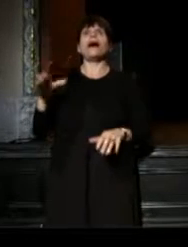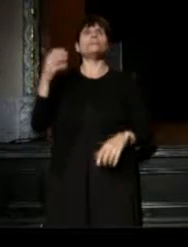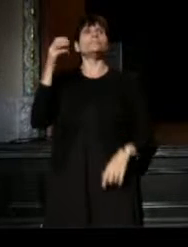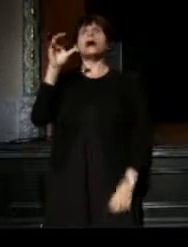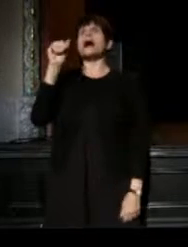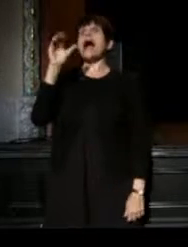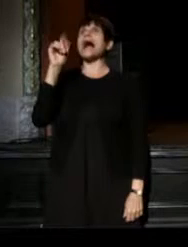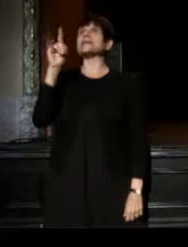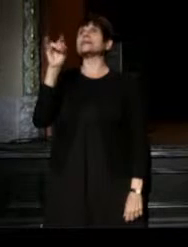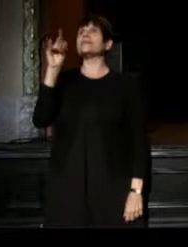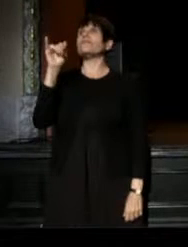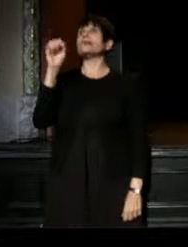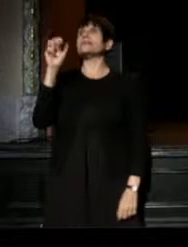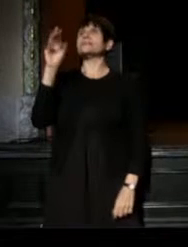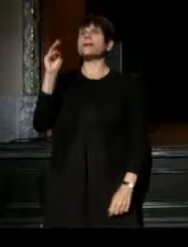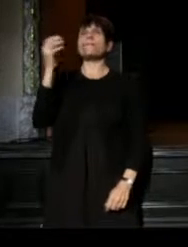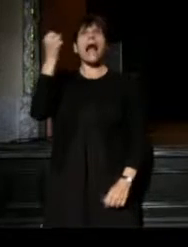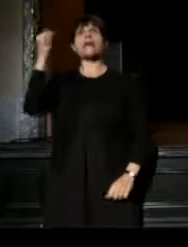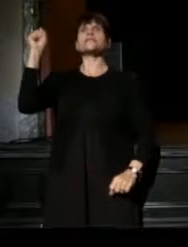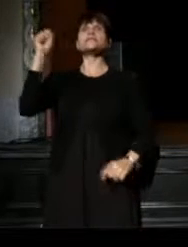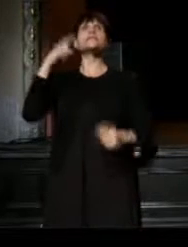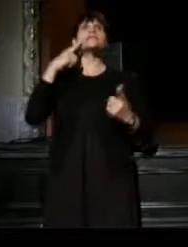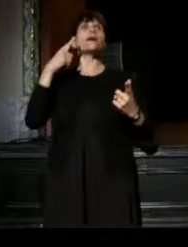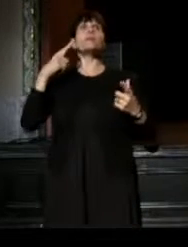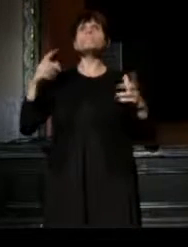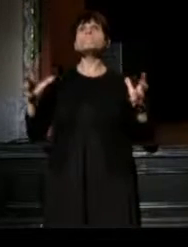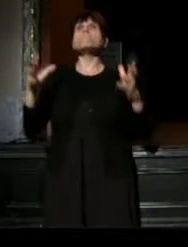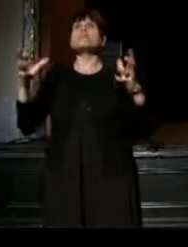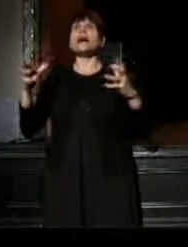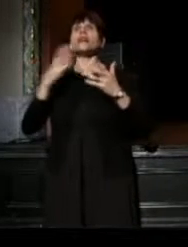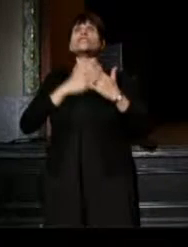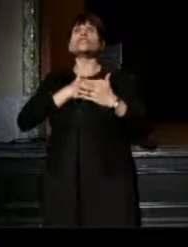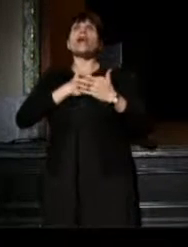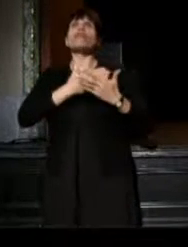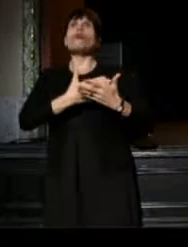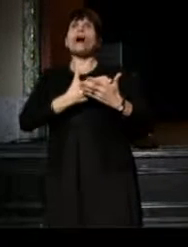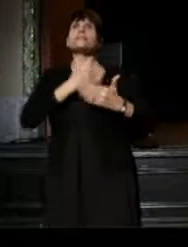A generosity of spirit, that appeals to our better selves.